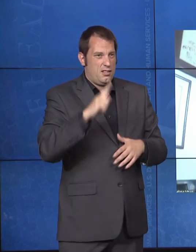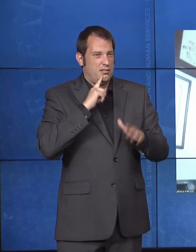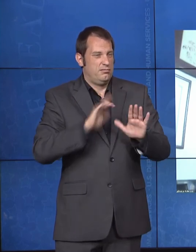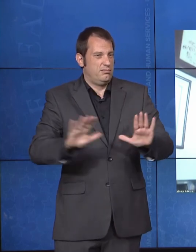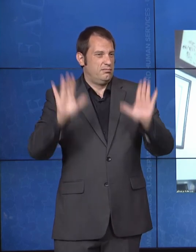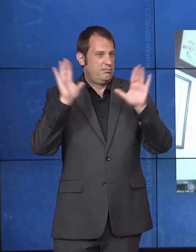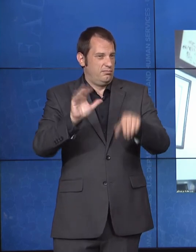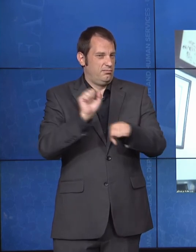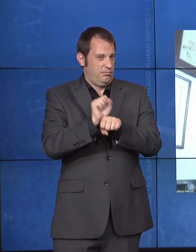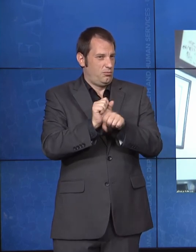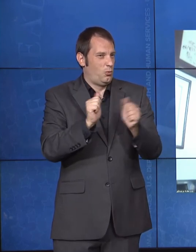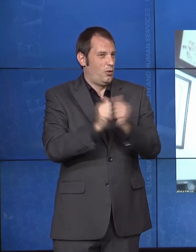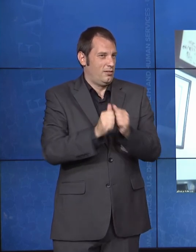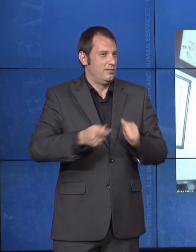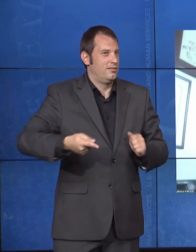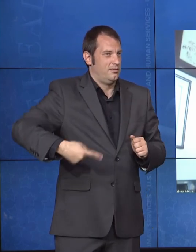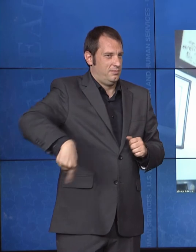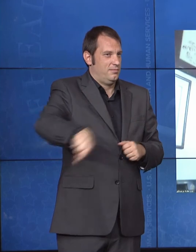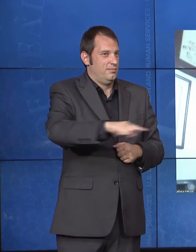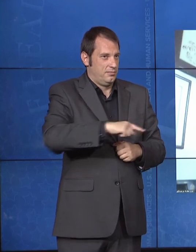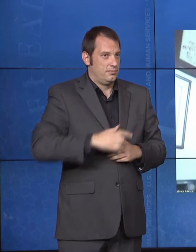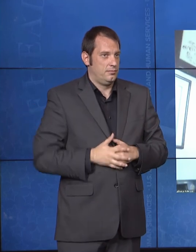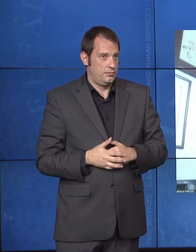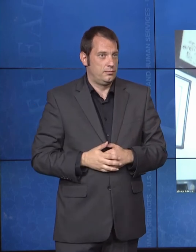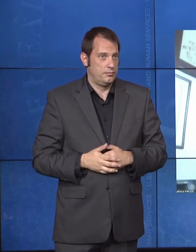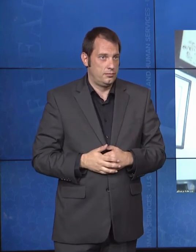And I think for our viewers, it's probably going to be nice to them to know that we're